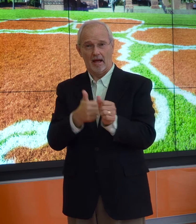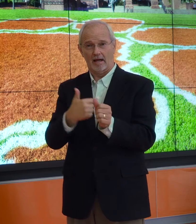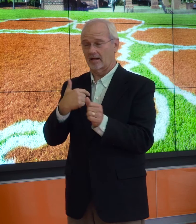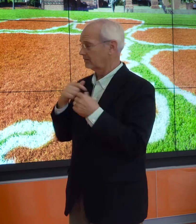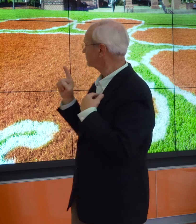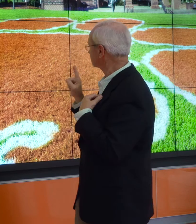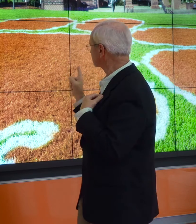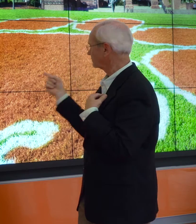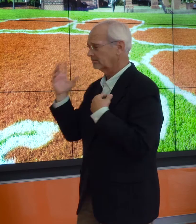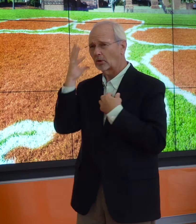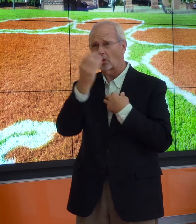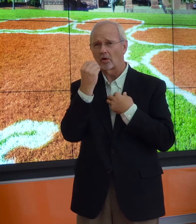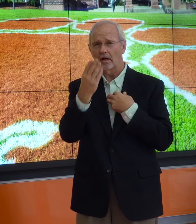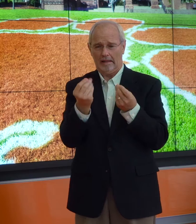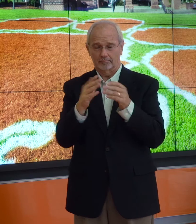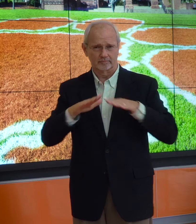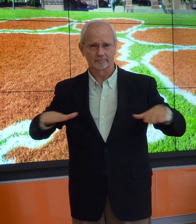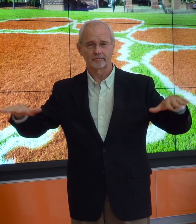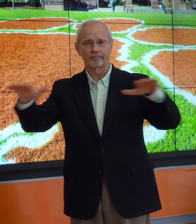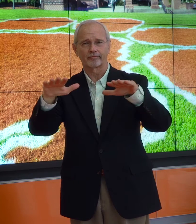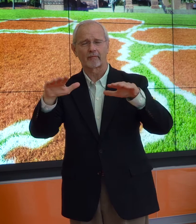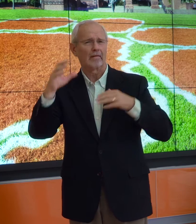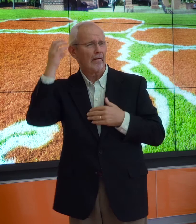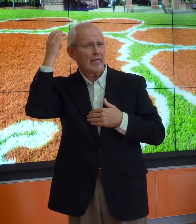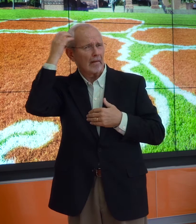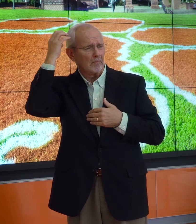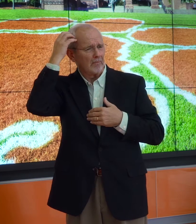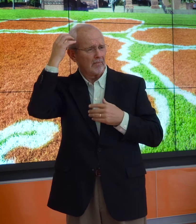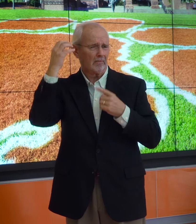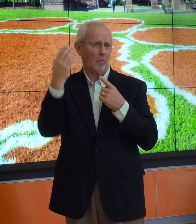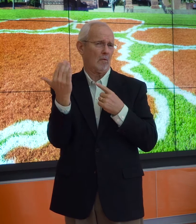Behind me is this beautiful campus of Clemson.